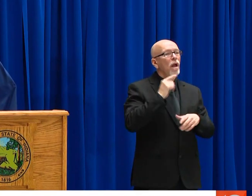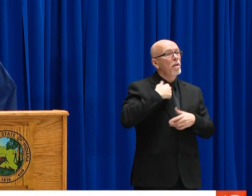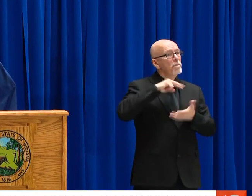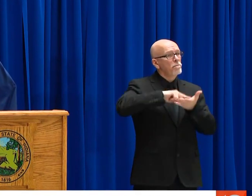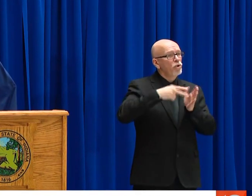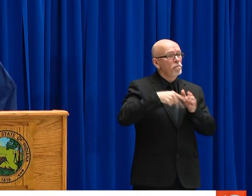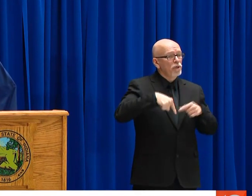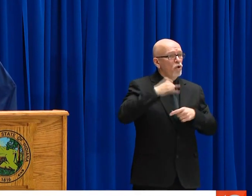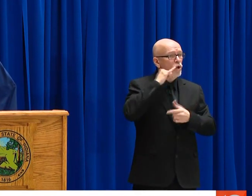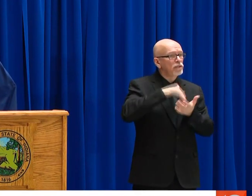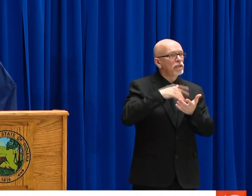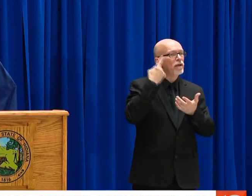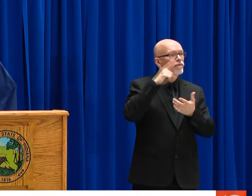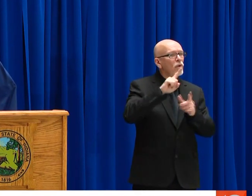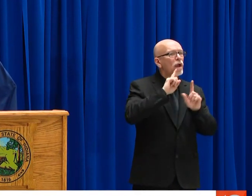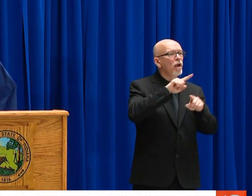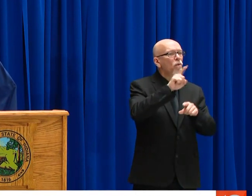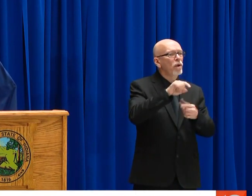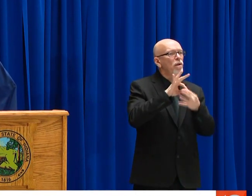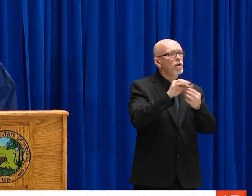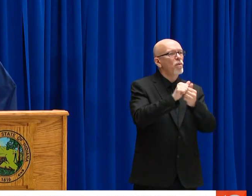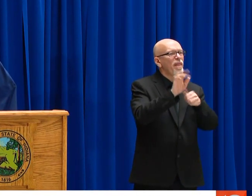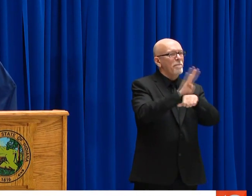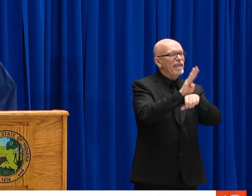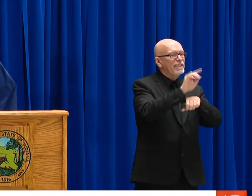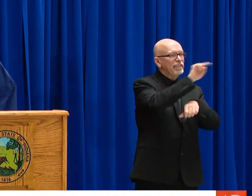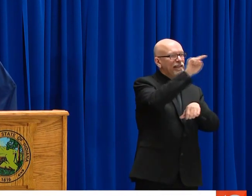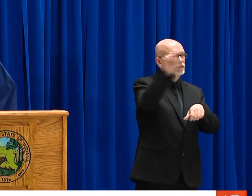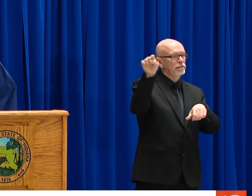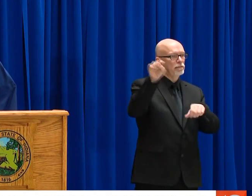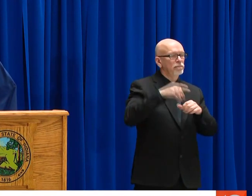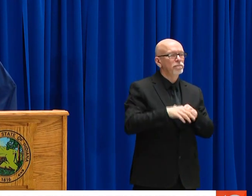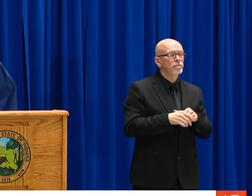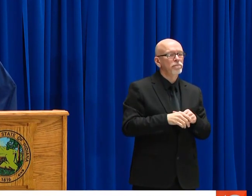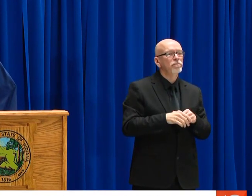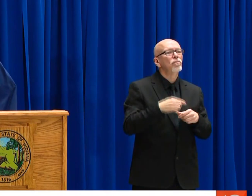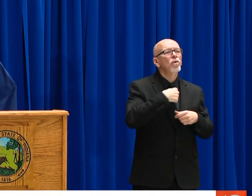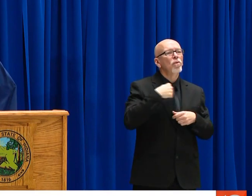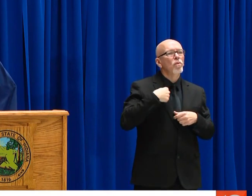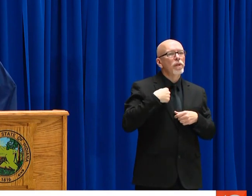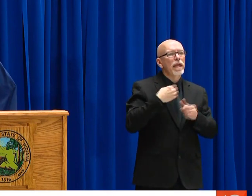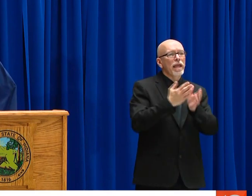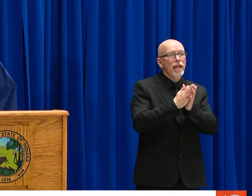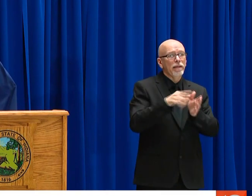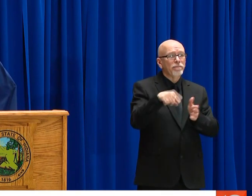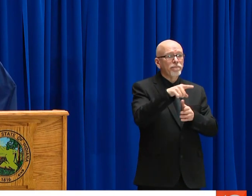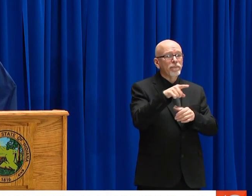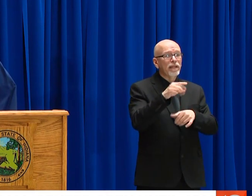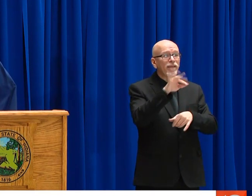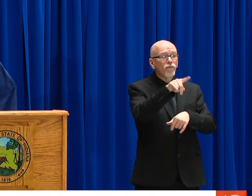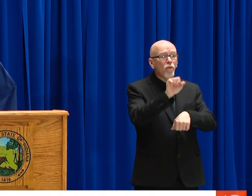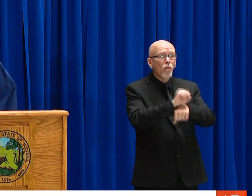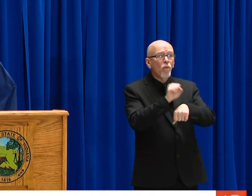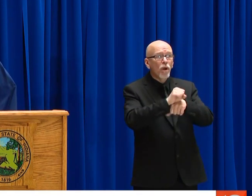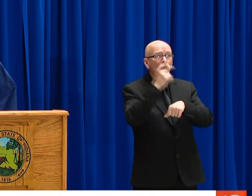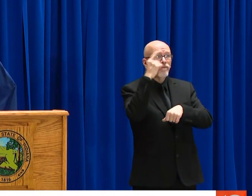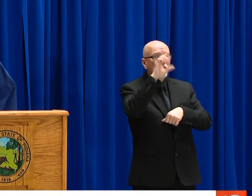RECEIVED TODAY WERE CALLS FROM EMPLOYEES AND BASICALLY THE CALL CENTER IS SET UP IN ORDER FOR US TO BE ABLE TO ANSWER QUESTIONS